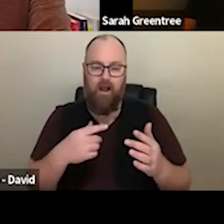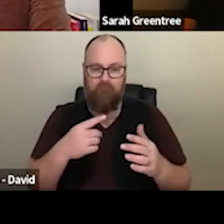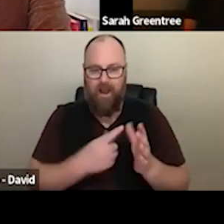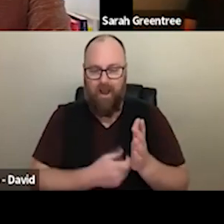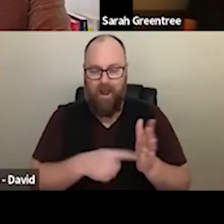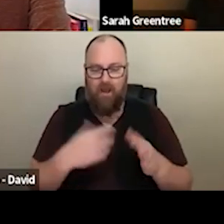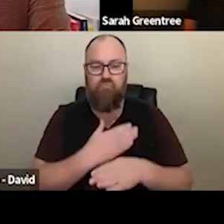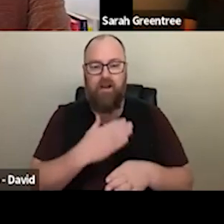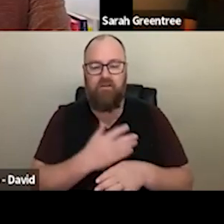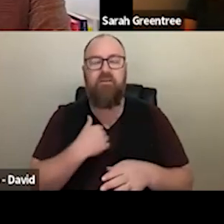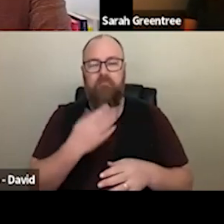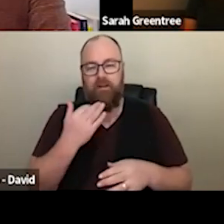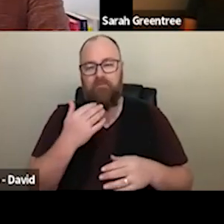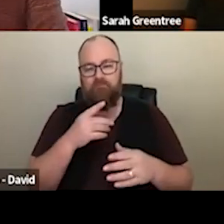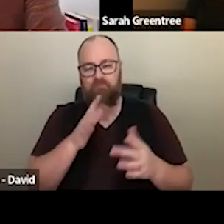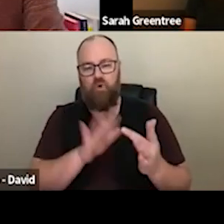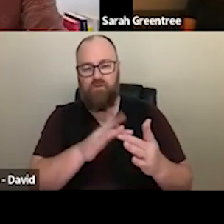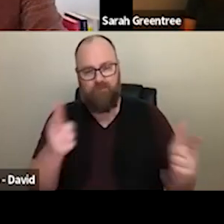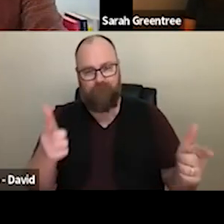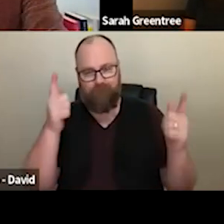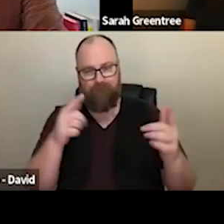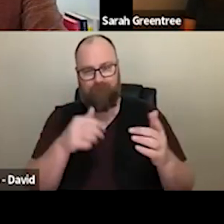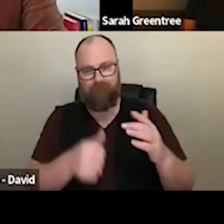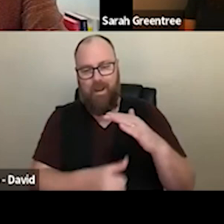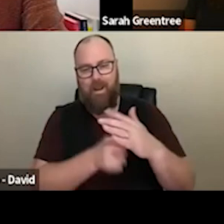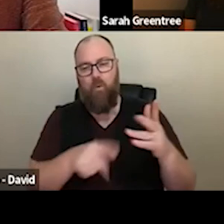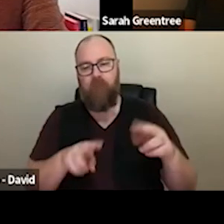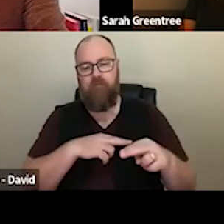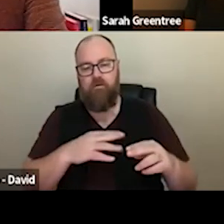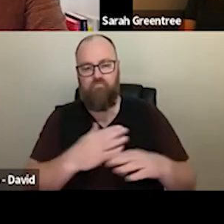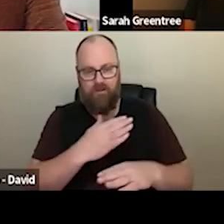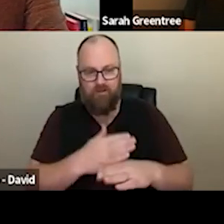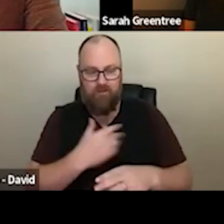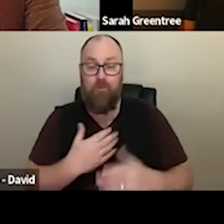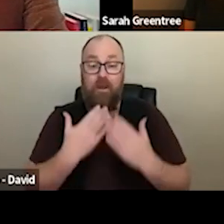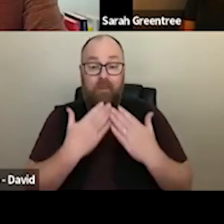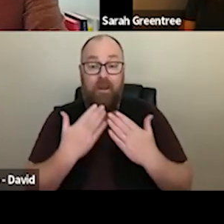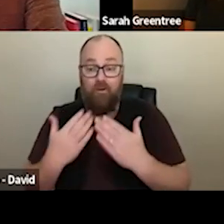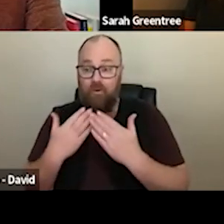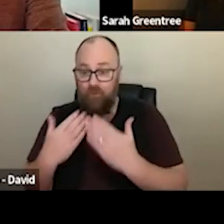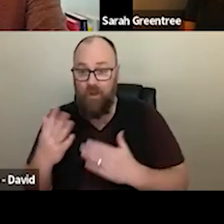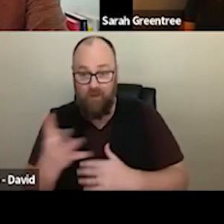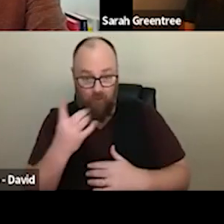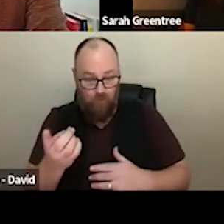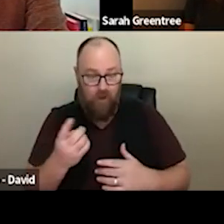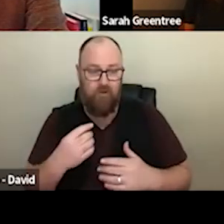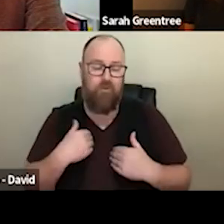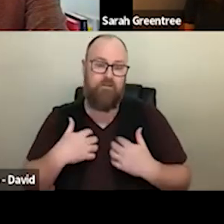practice as well. So look, thank you everyone we're really thrilled that so many of you attended the webinar today, and thank you to all of those who have contributed questions. as well. So look, thank you, everyone. We're really thrilled that so many of you attended